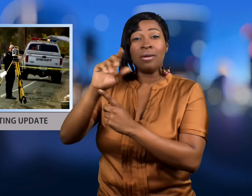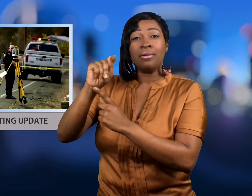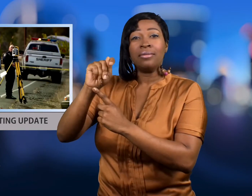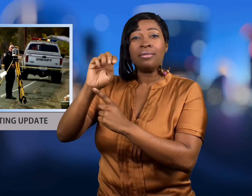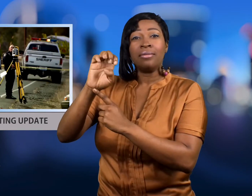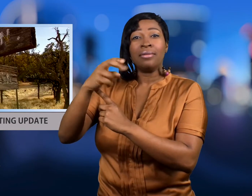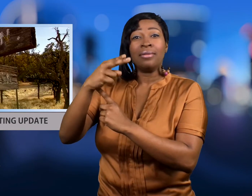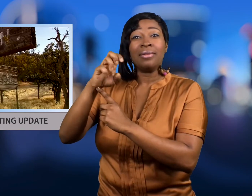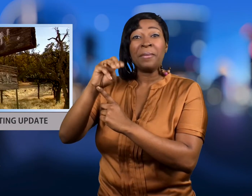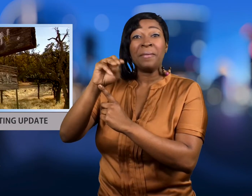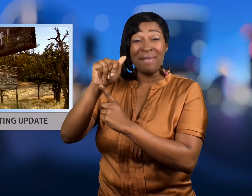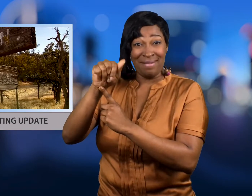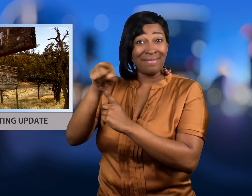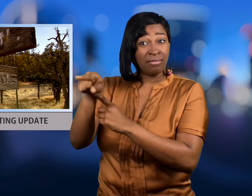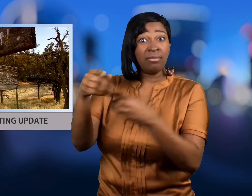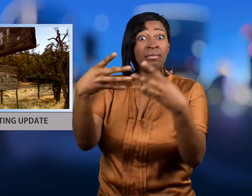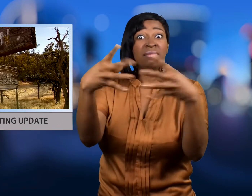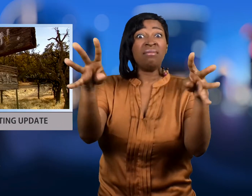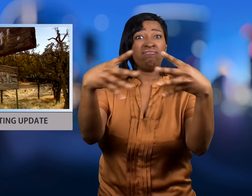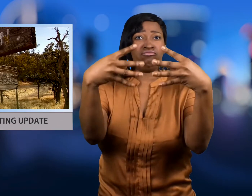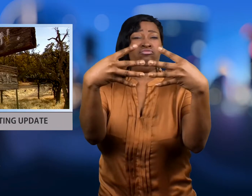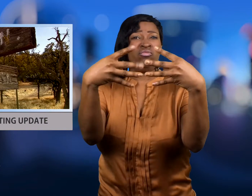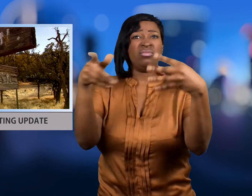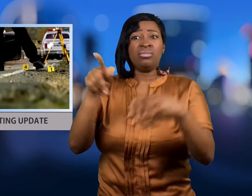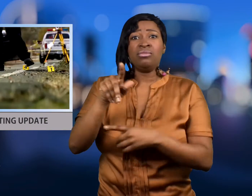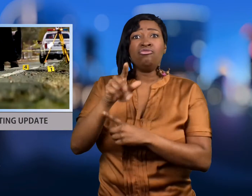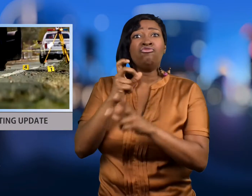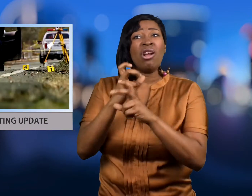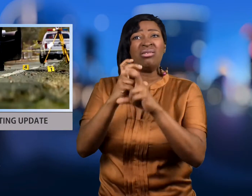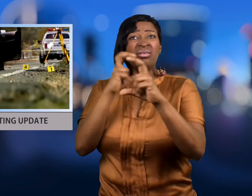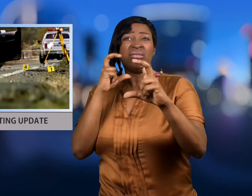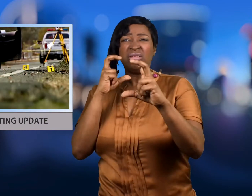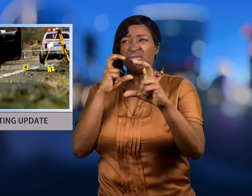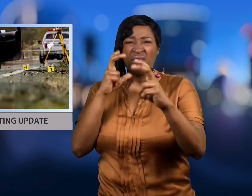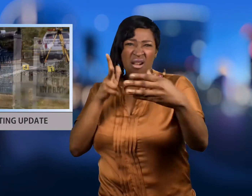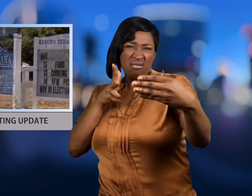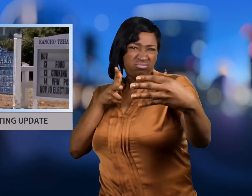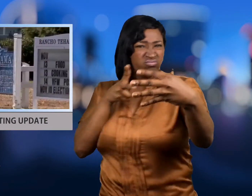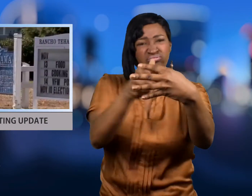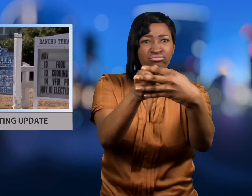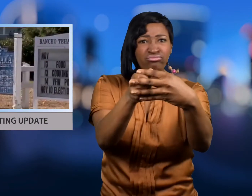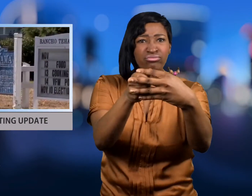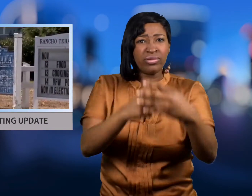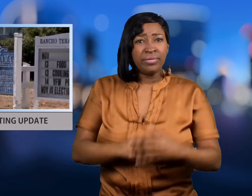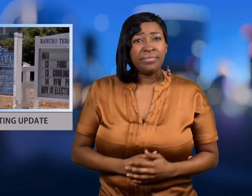a locked gate at Rancho Tehama elementary school.